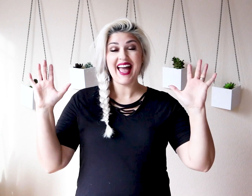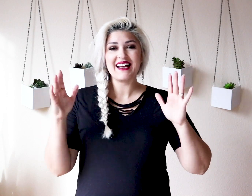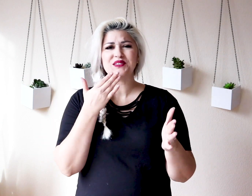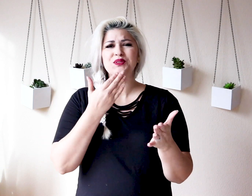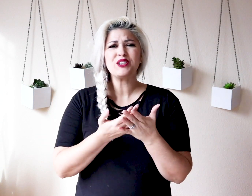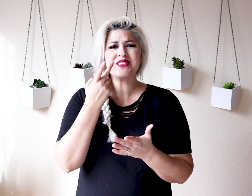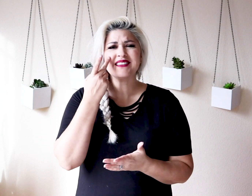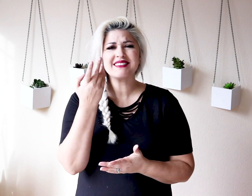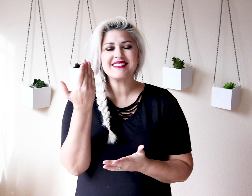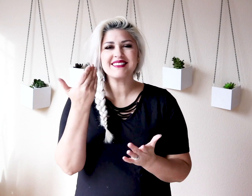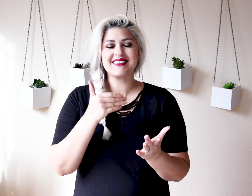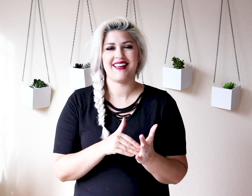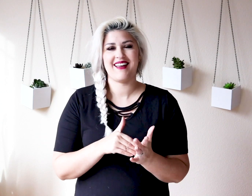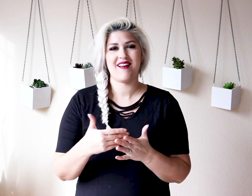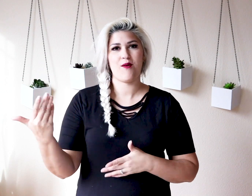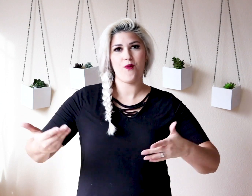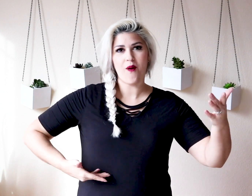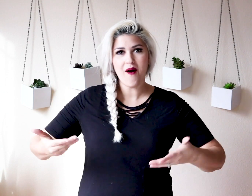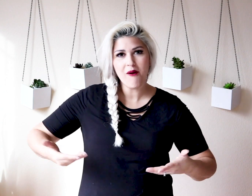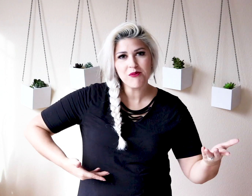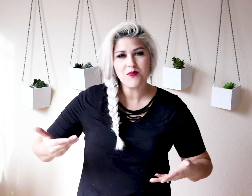Hey is so good to see you again.